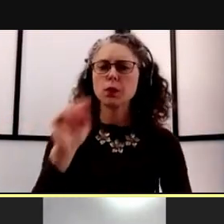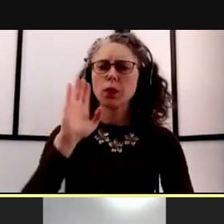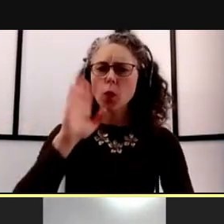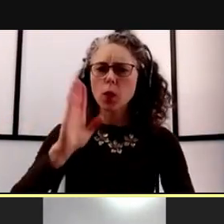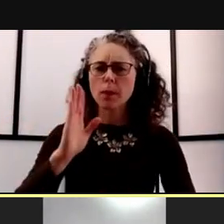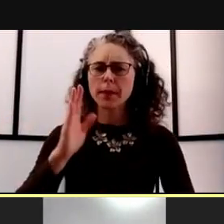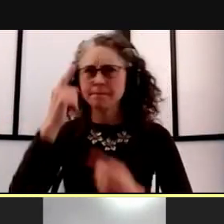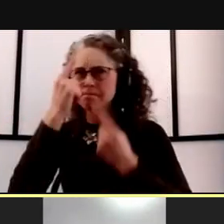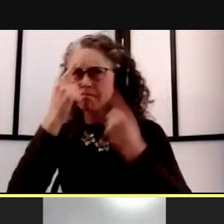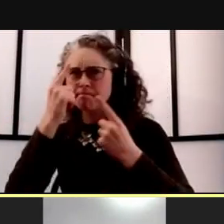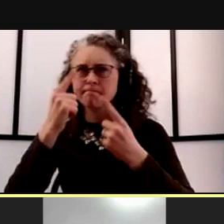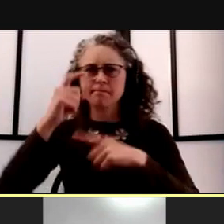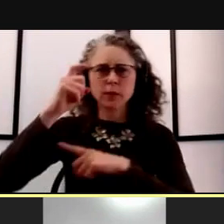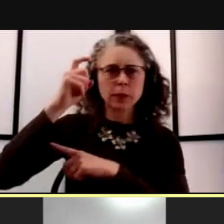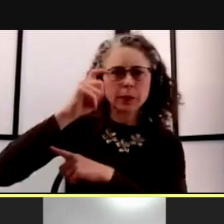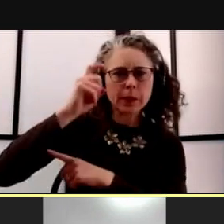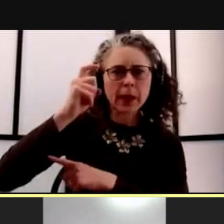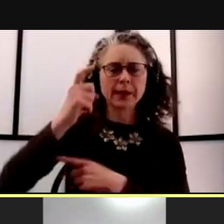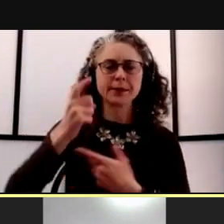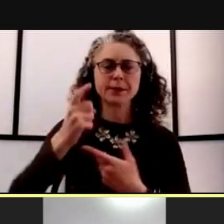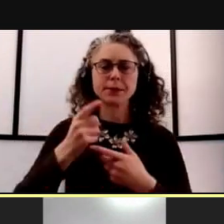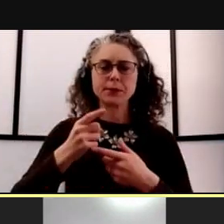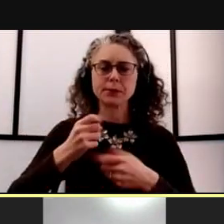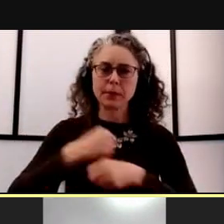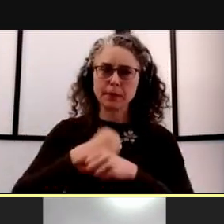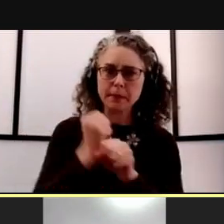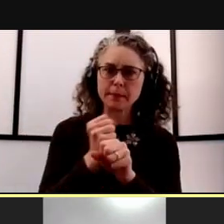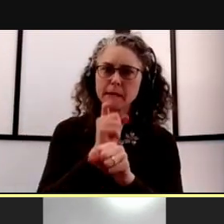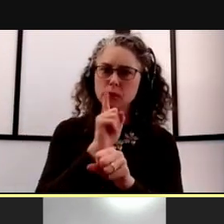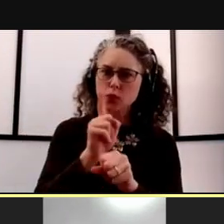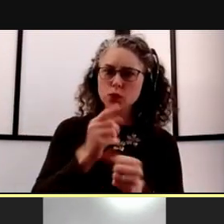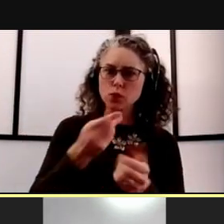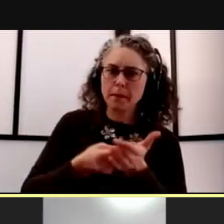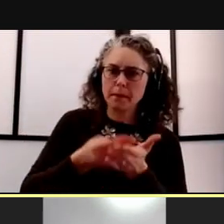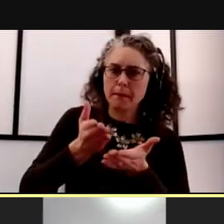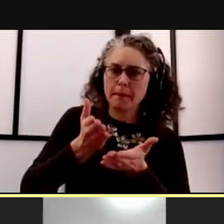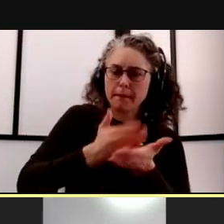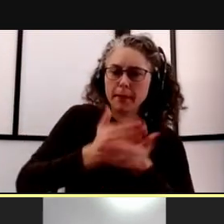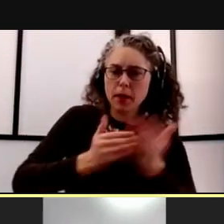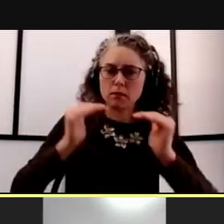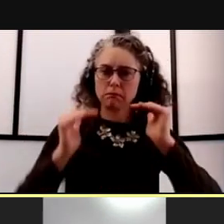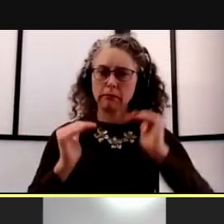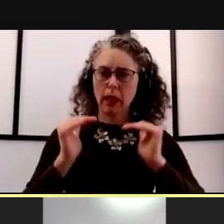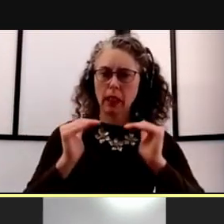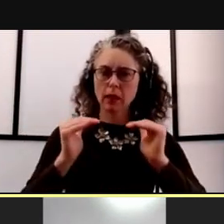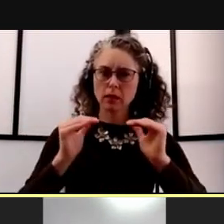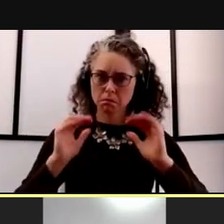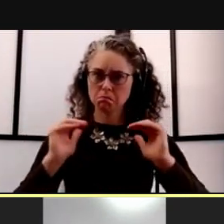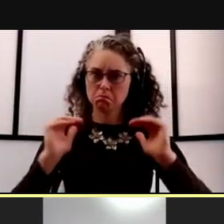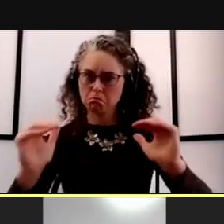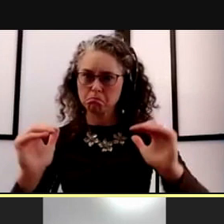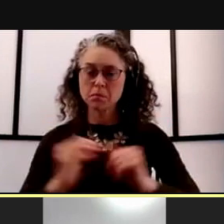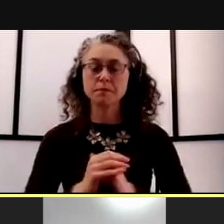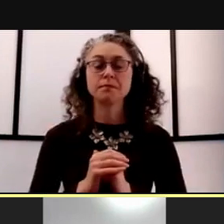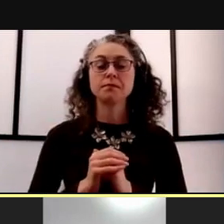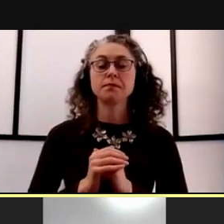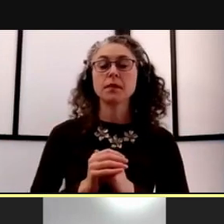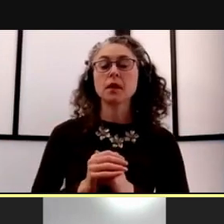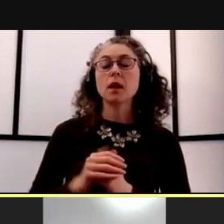in their decision-making to ensure a balanced budget. The executive vice president for medical affairs and Dean of the medical school